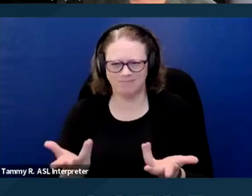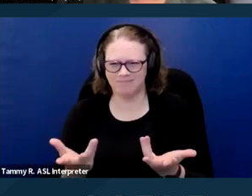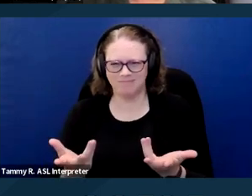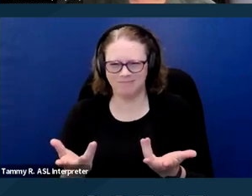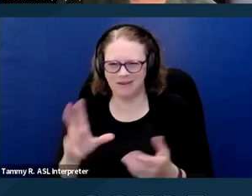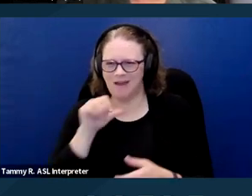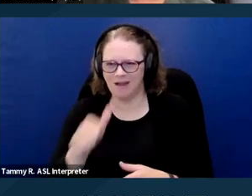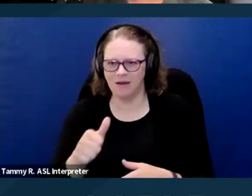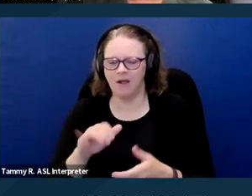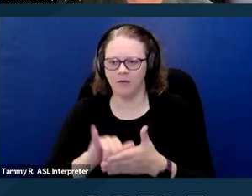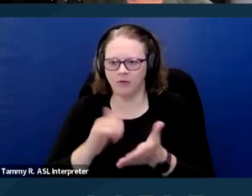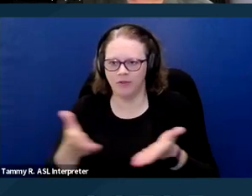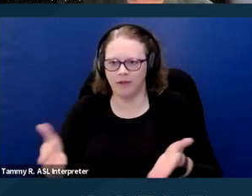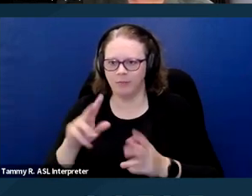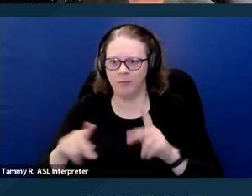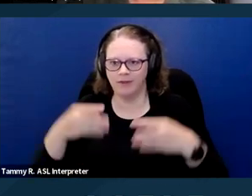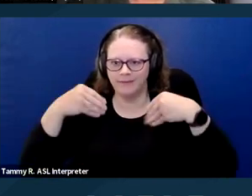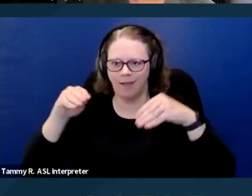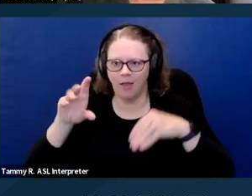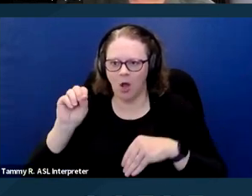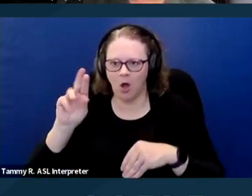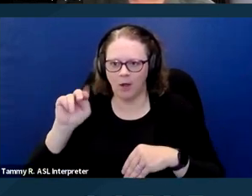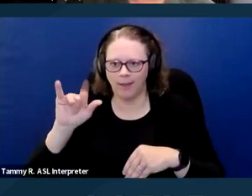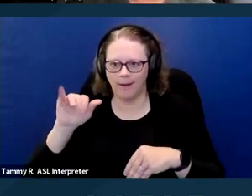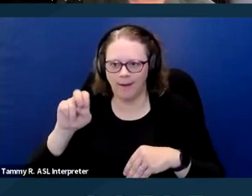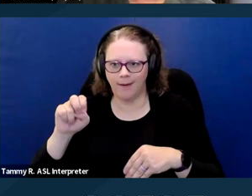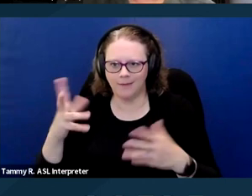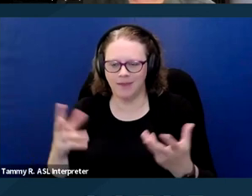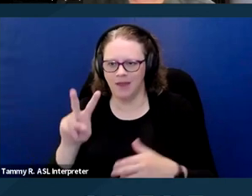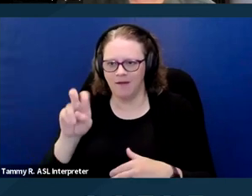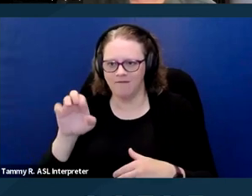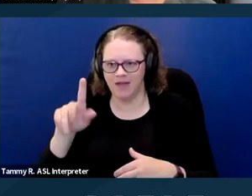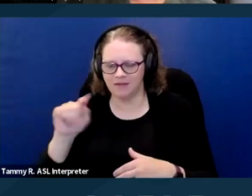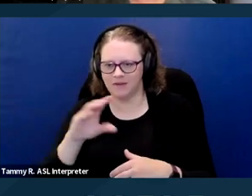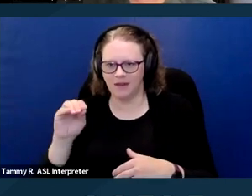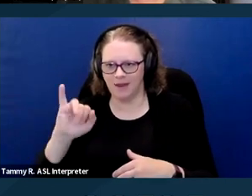that people often sell online. Vests and ID cards are fine if you